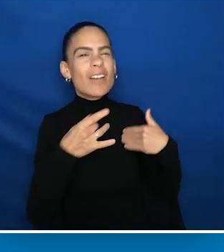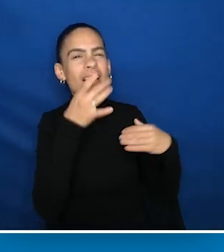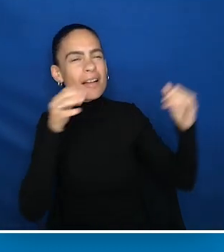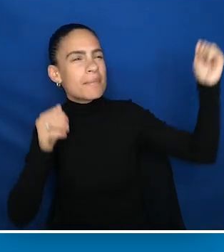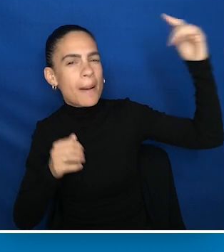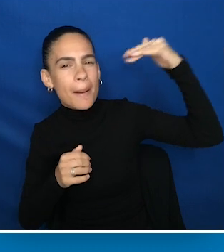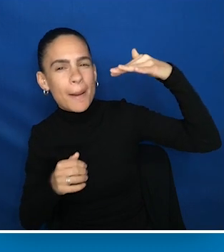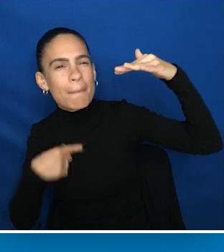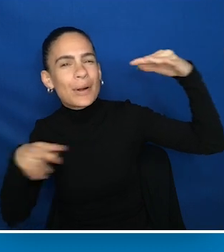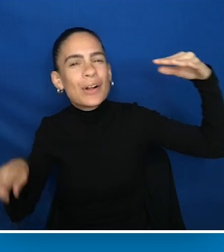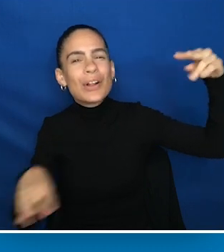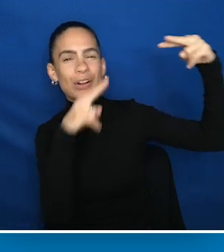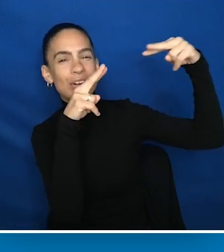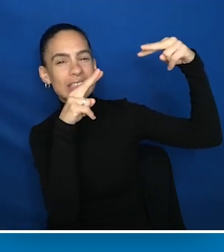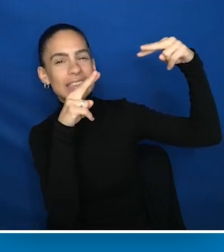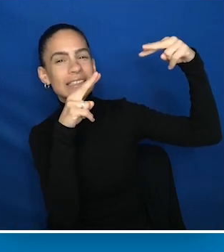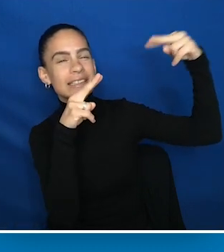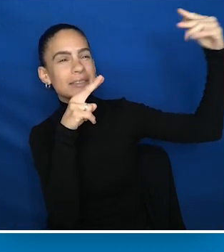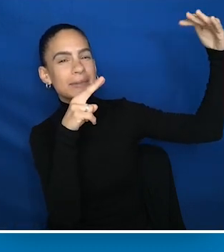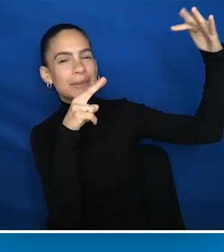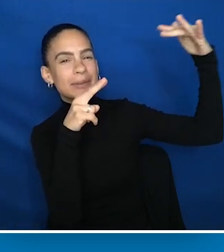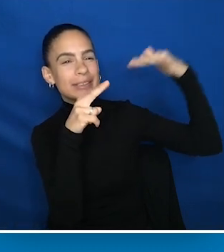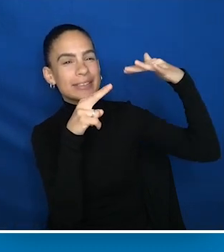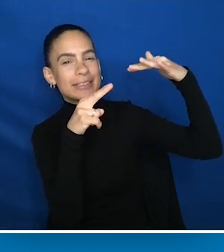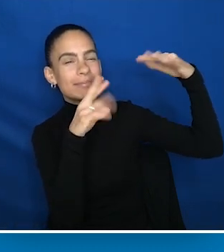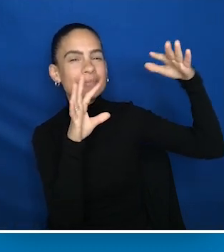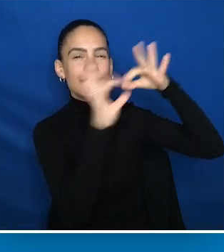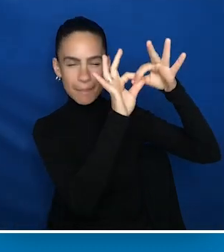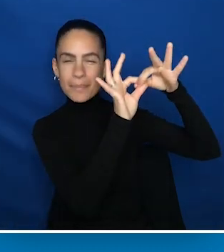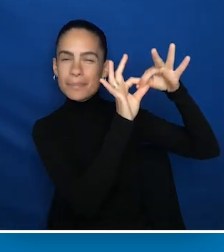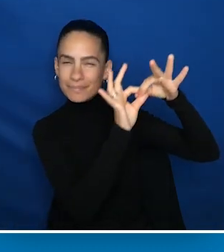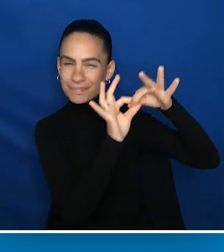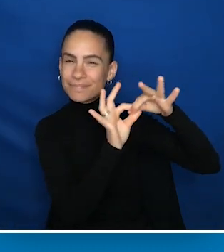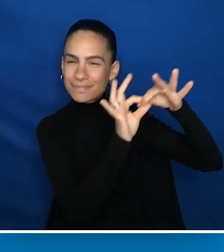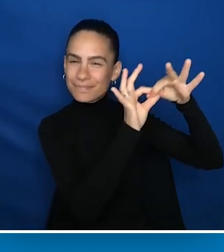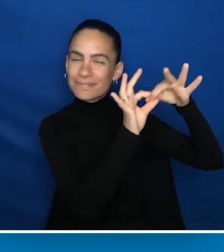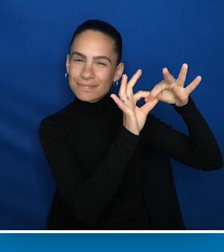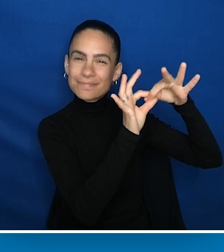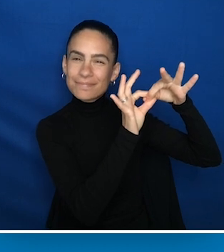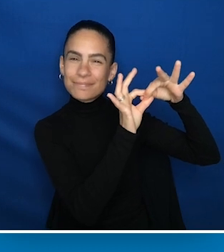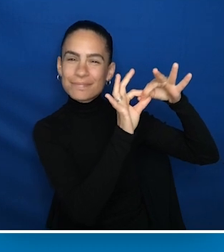I'm looking to home. And somewhere between where I stand and they send their light, we meet.